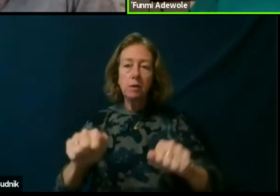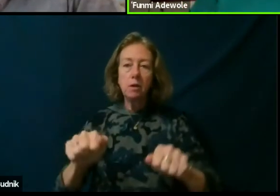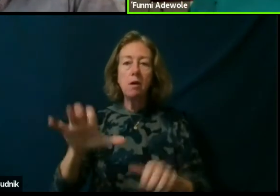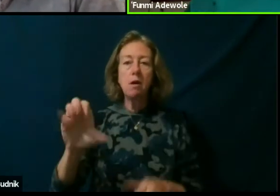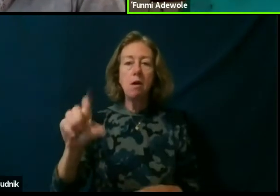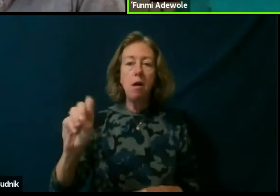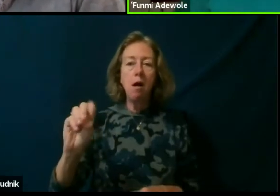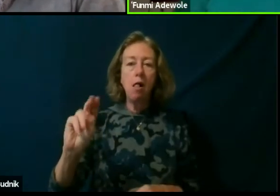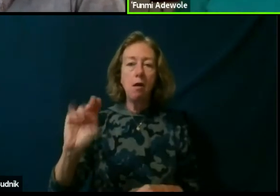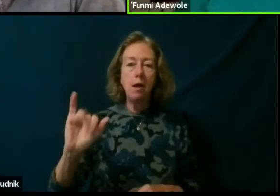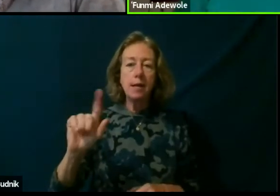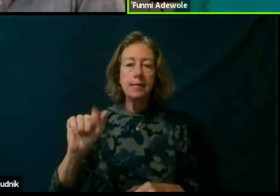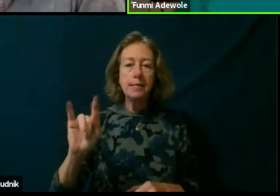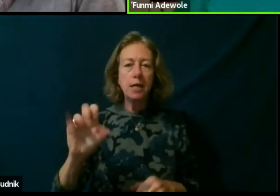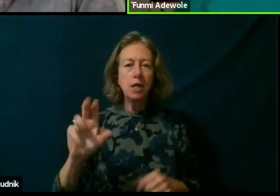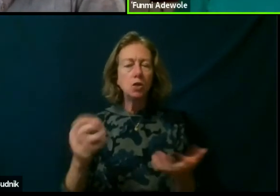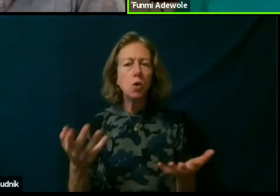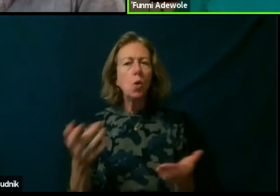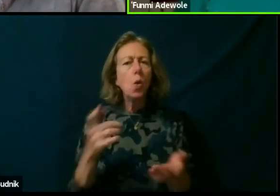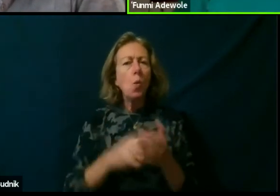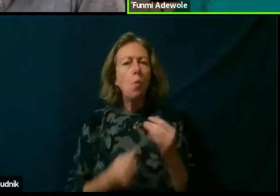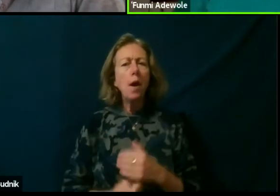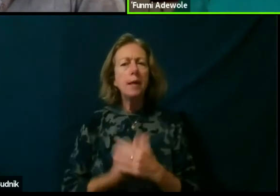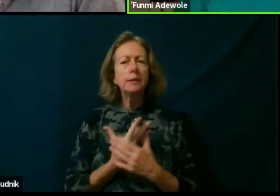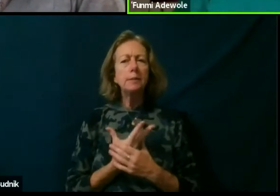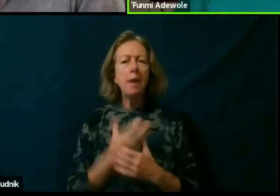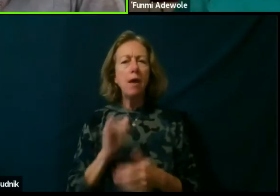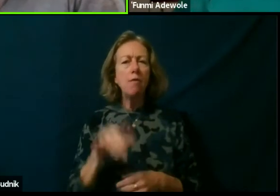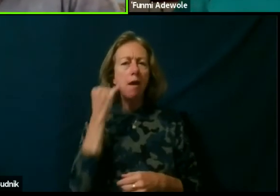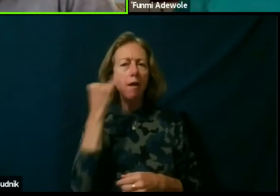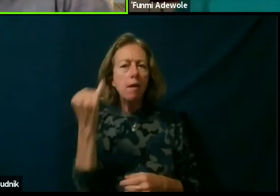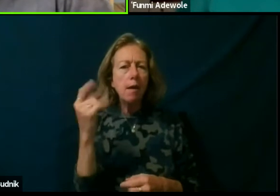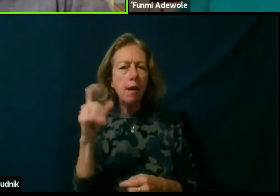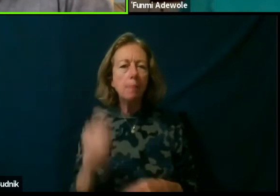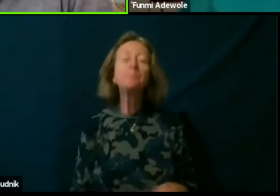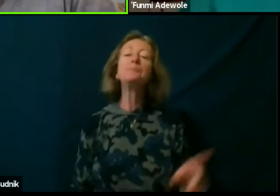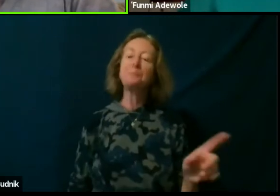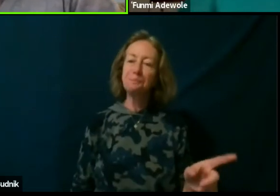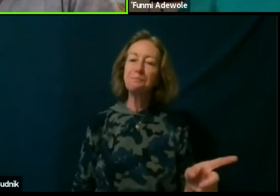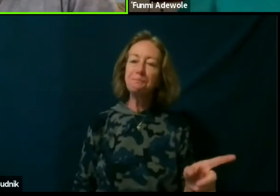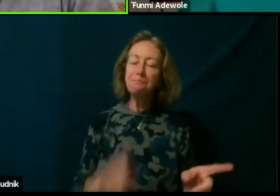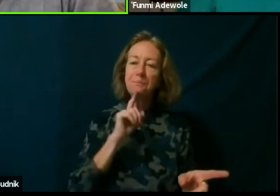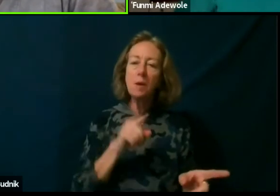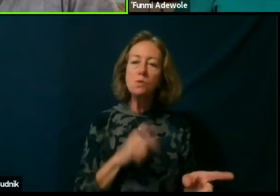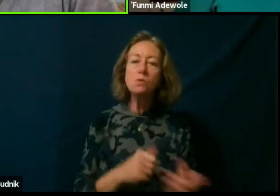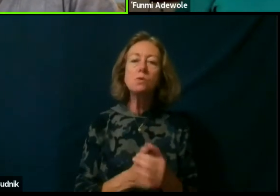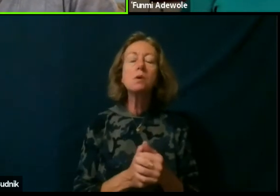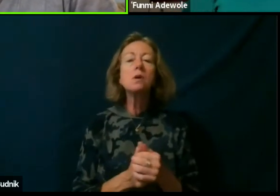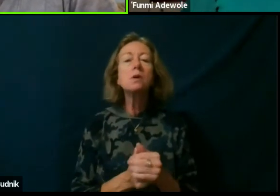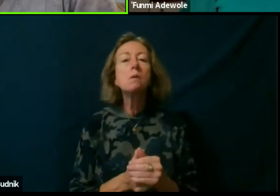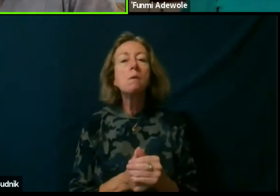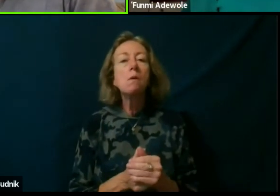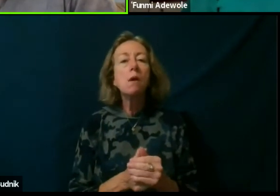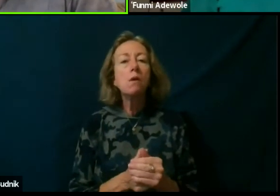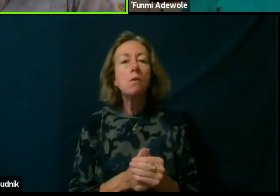So, what inspired this idea? Absolutely thanks Funmi. So, when I had an issue,